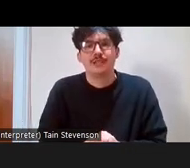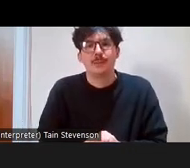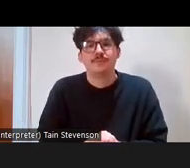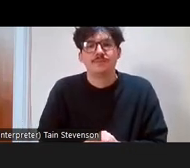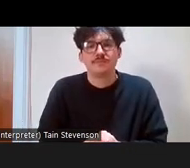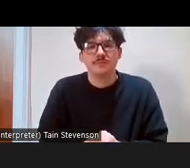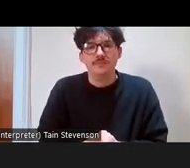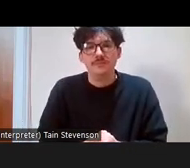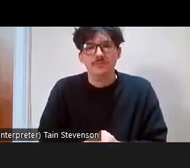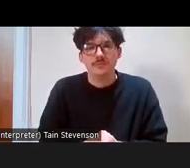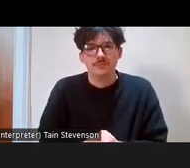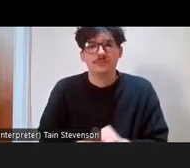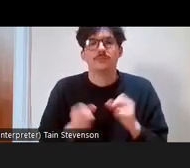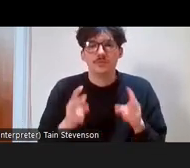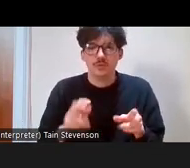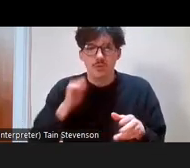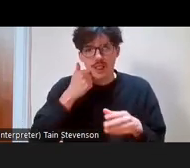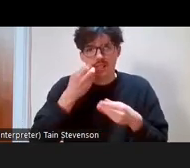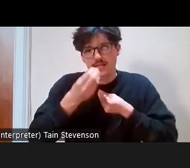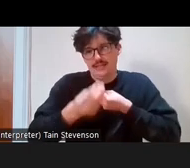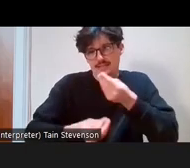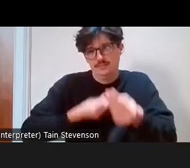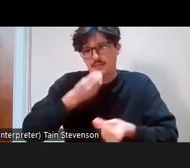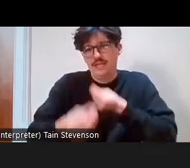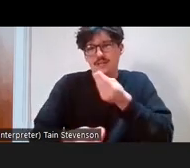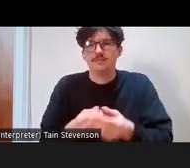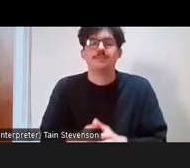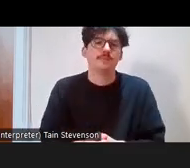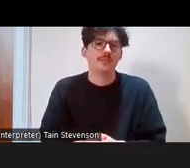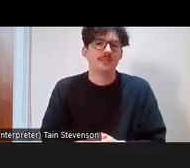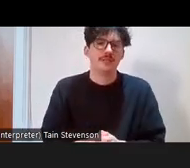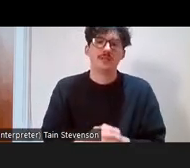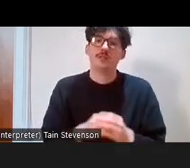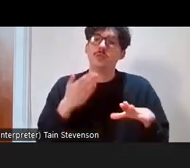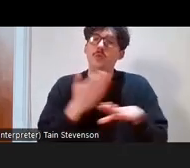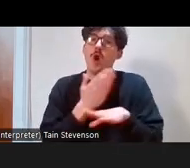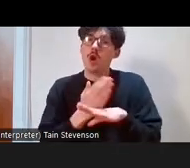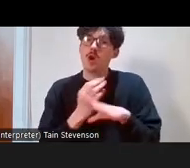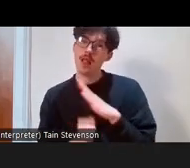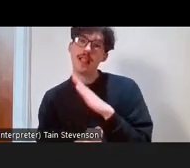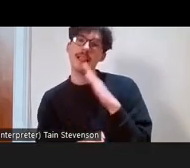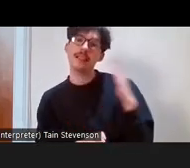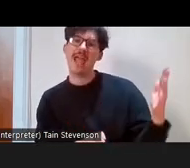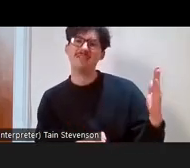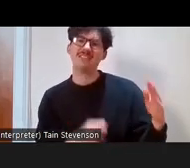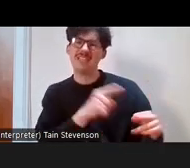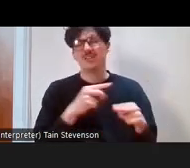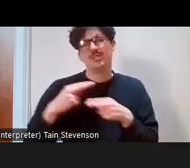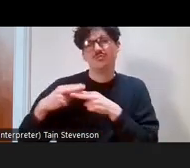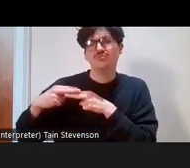a little bit, the occupations towards the left are kind of more traditionally working class,